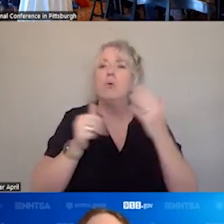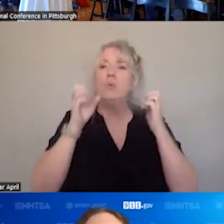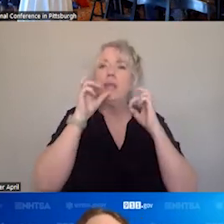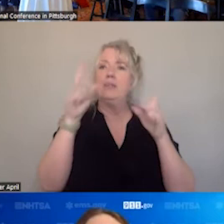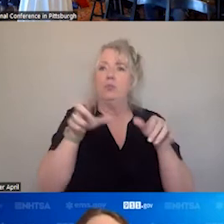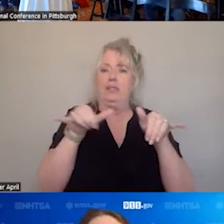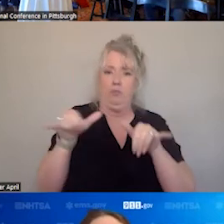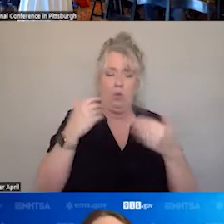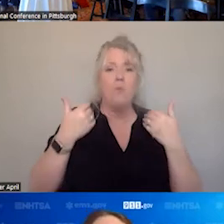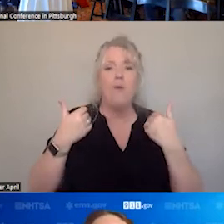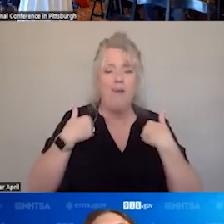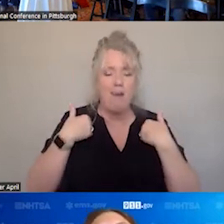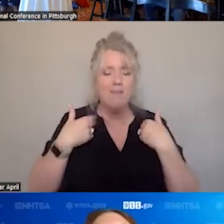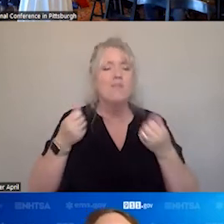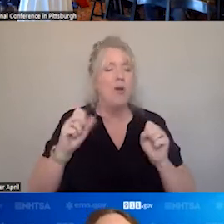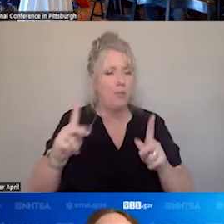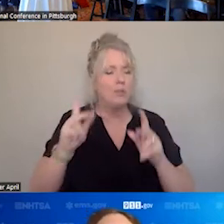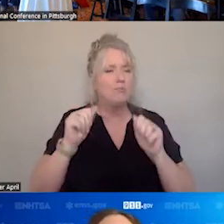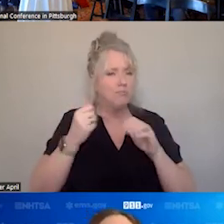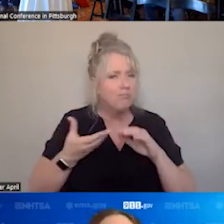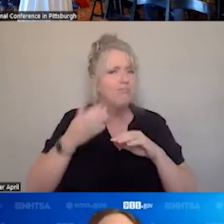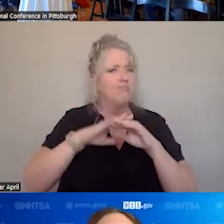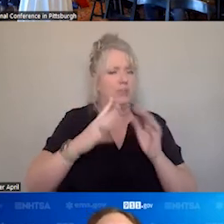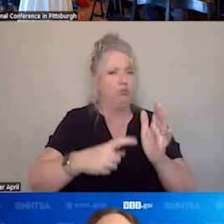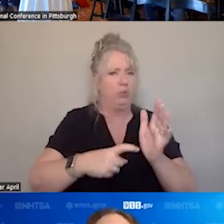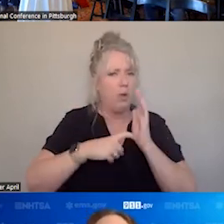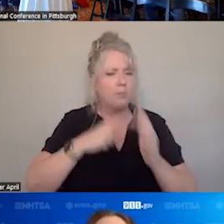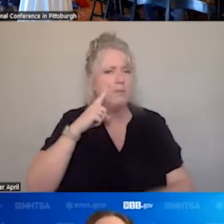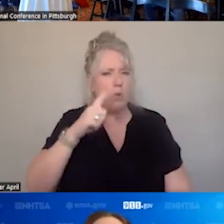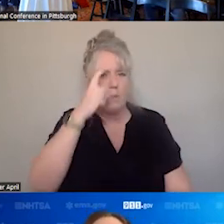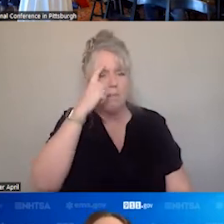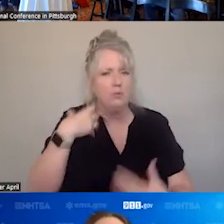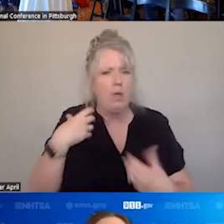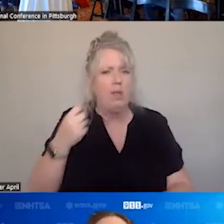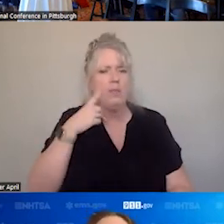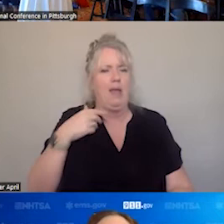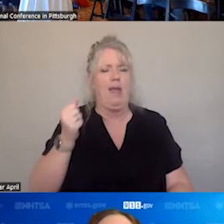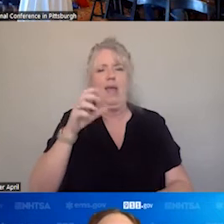THE OPPORTUNITY TO INCREASE THE REQUIREMENTS FOR MENTAL HEALTH AND SUICIDE PREVENTION EDUCATION.